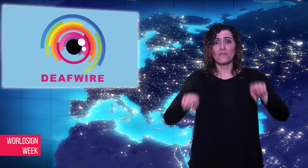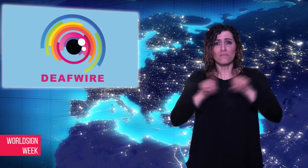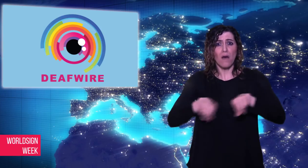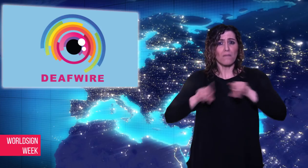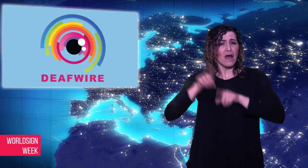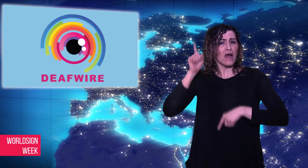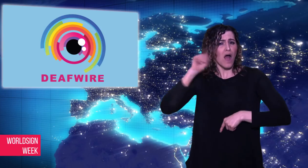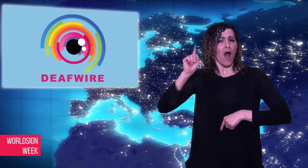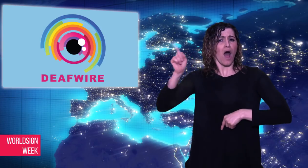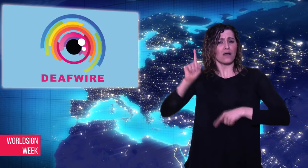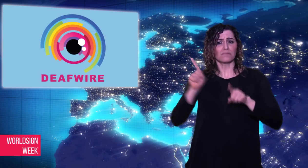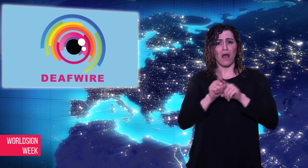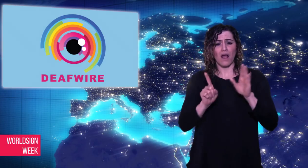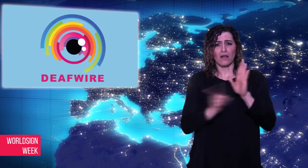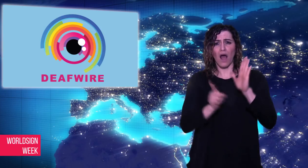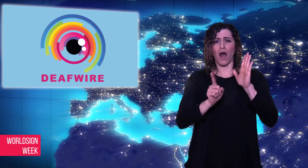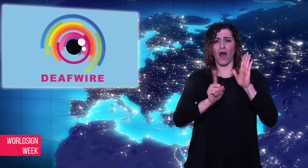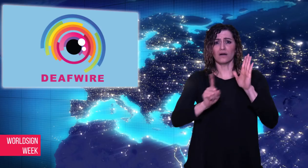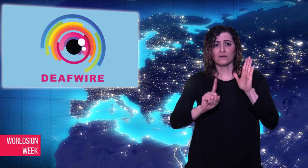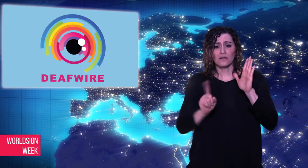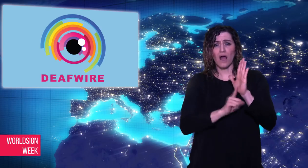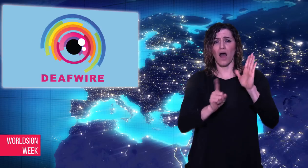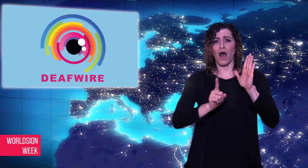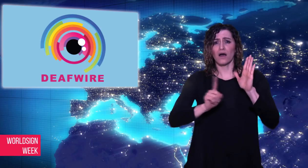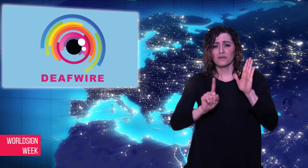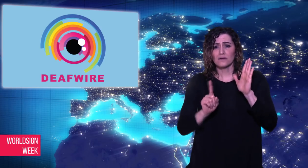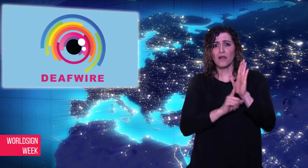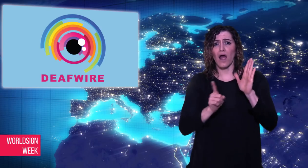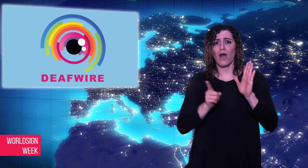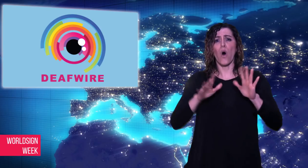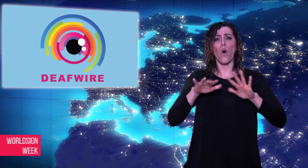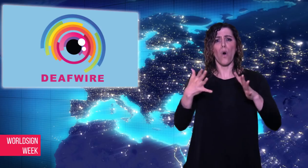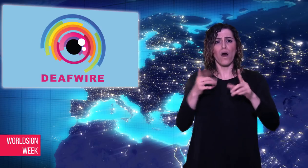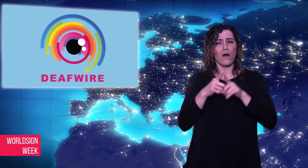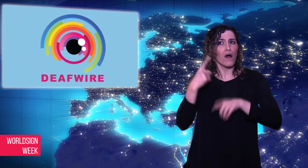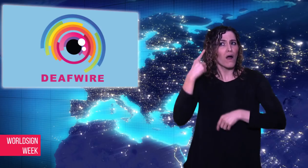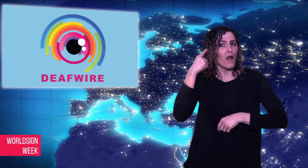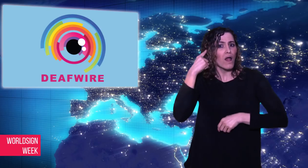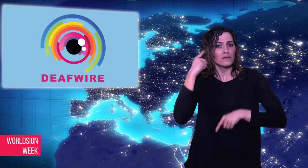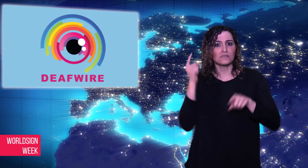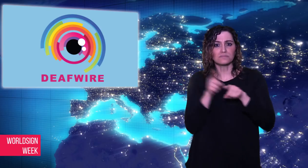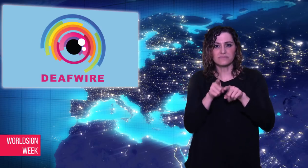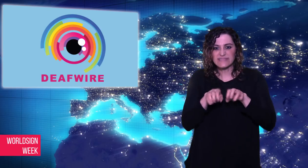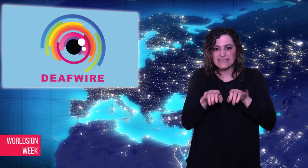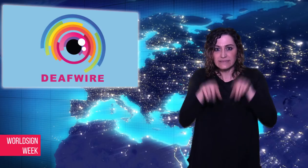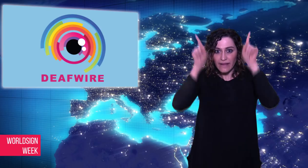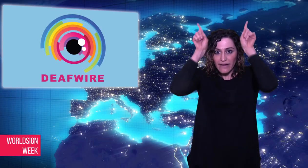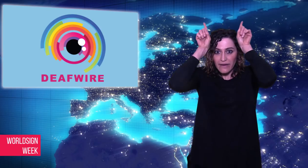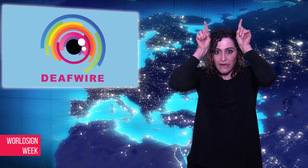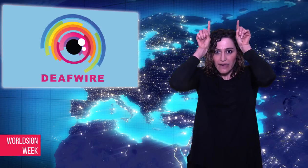insects make. Symptoms vary from person to